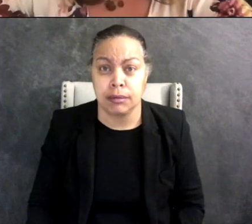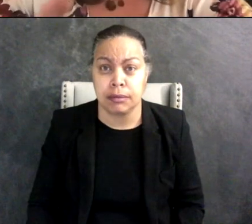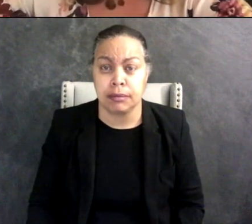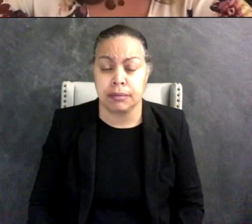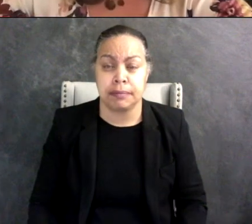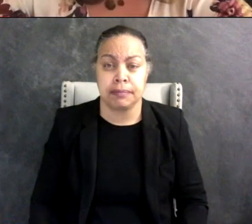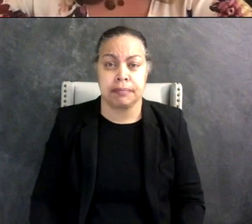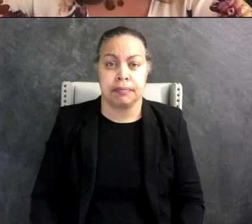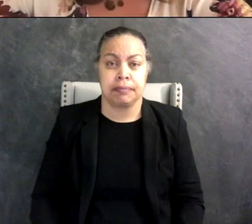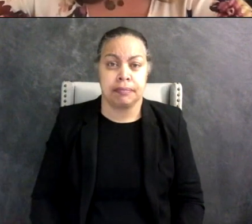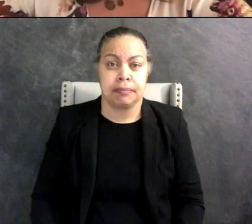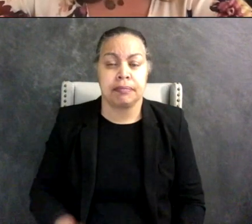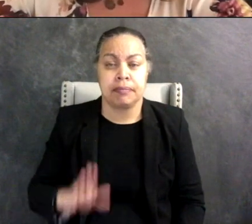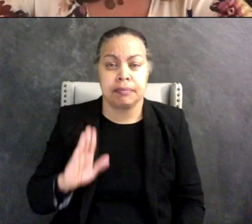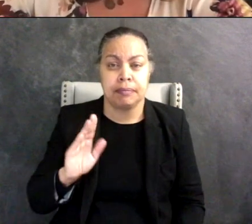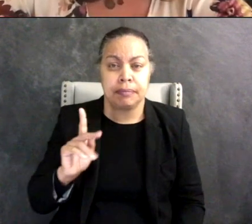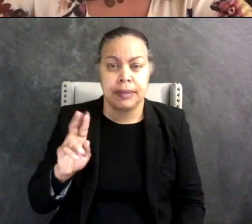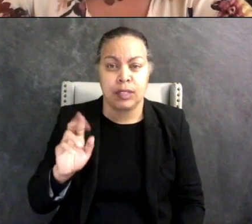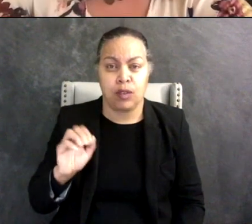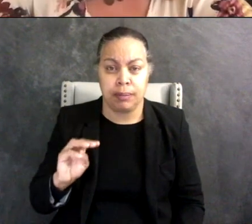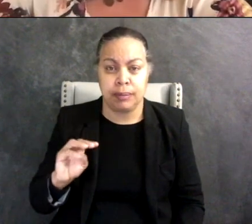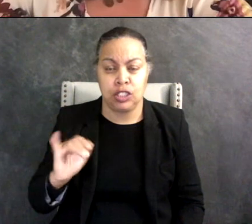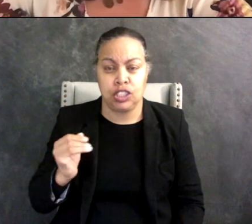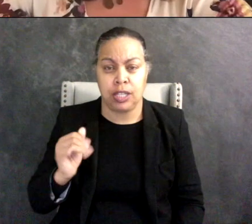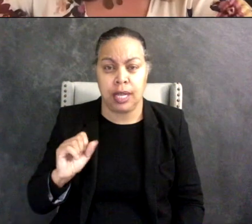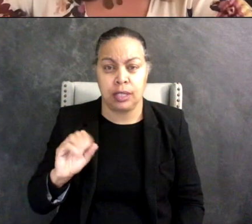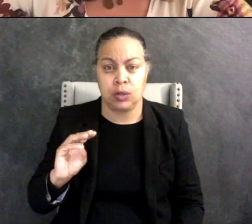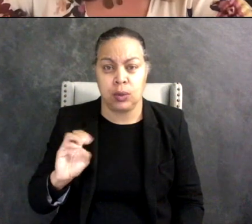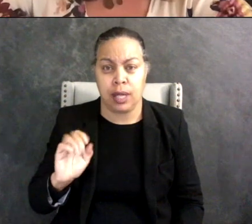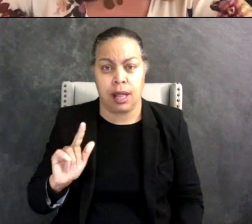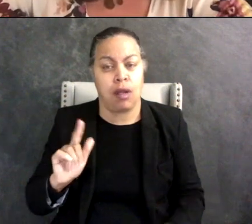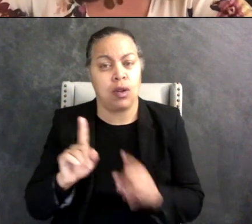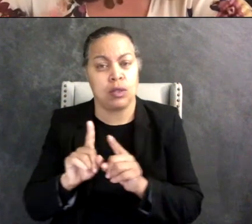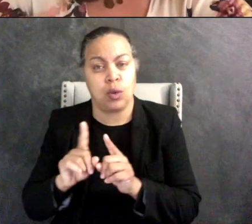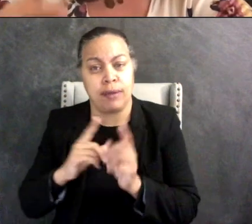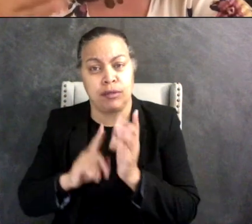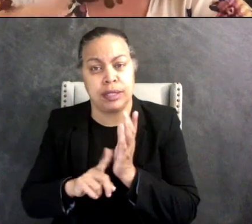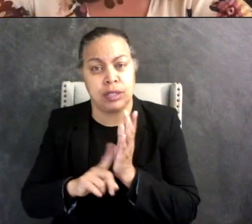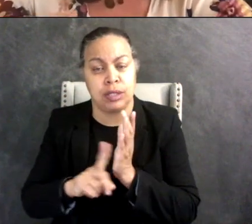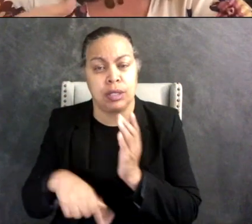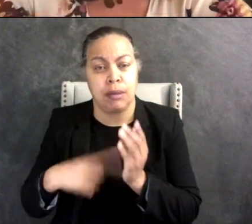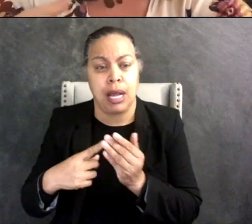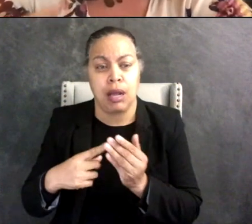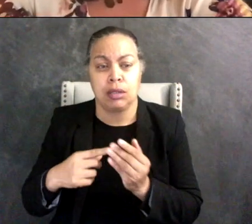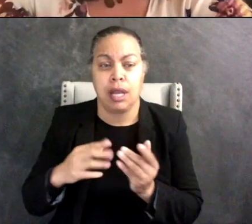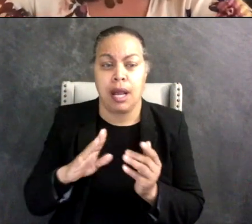Vikram Jaswal also has research about basically looking at being versus appearing